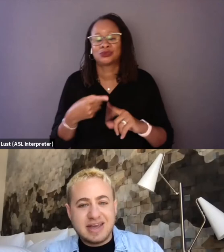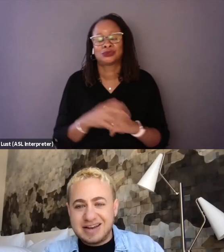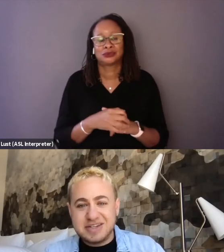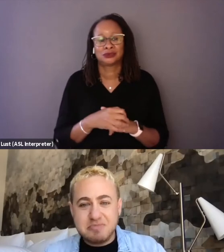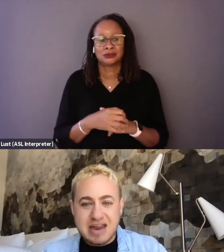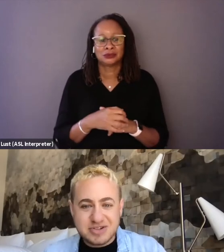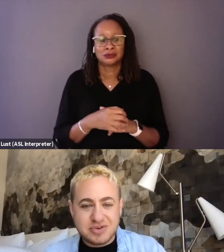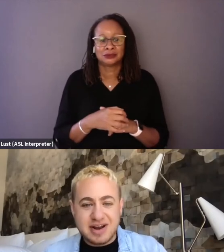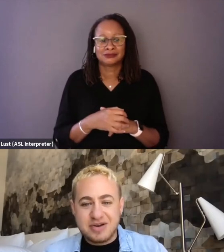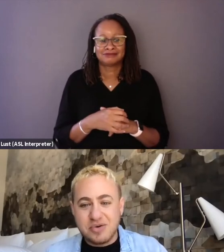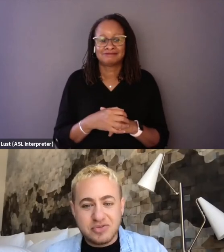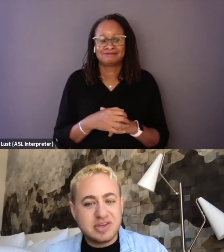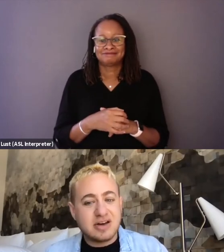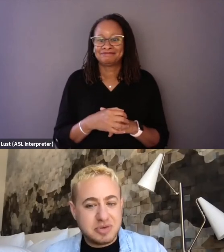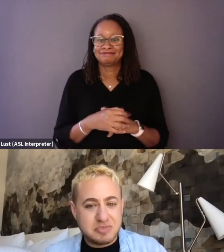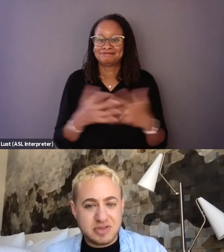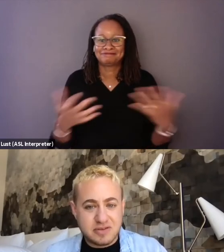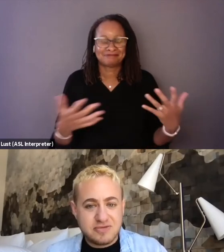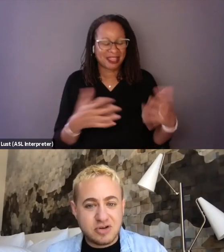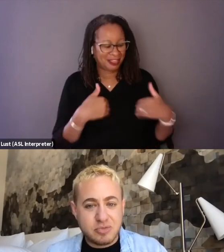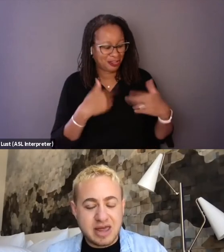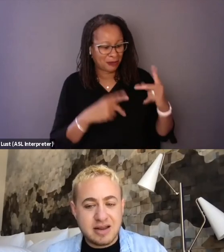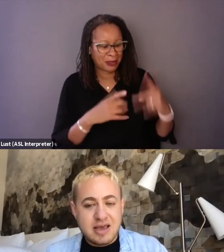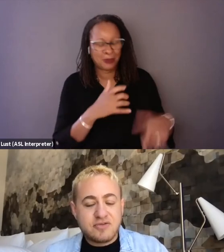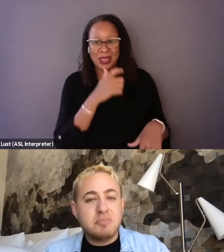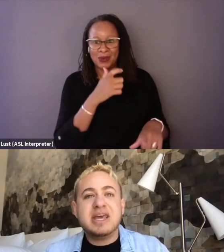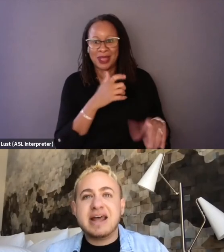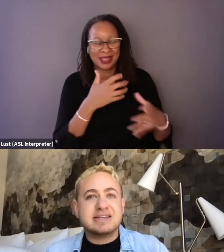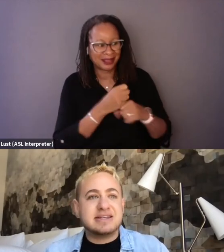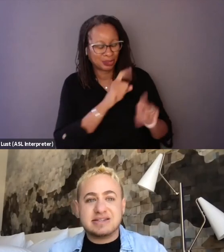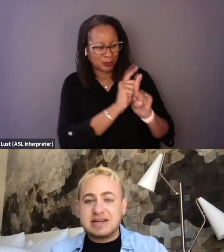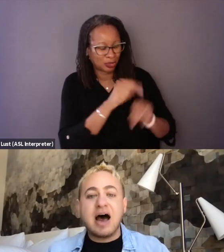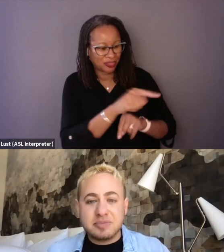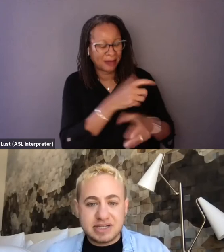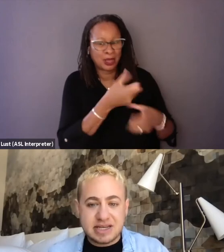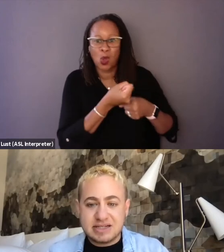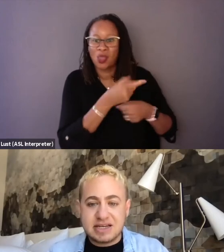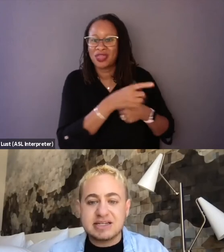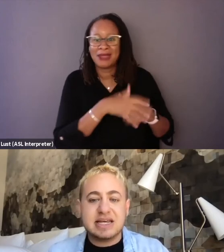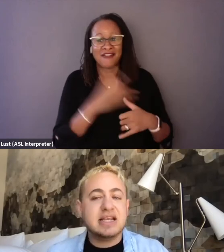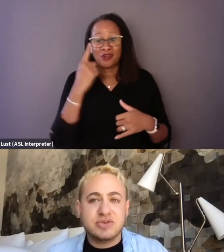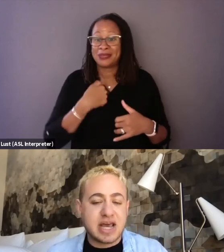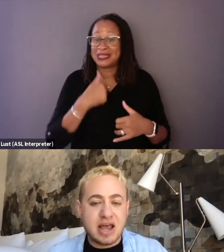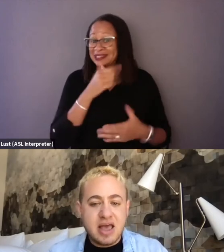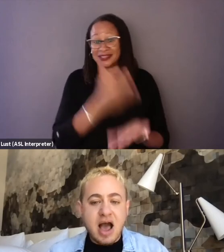getting to mentor and hold the young people in the film. And for me it hasn't stopped, it continues.